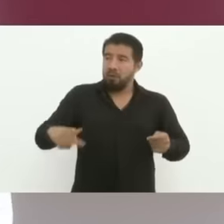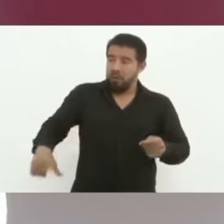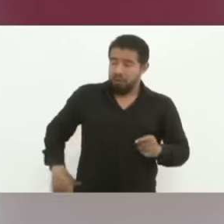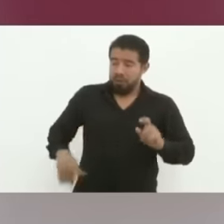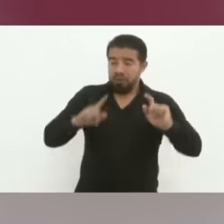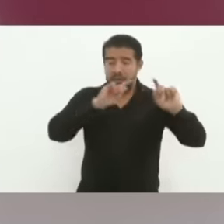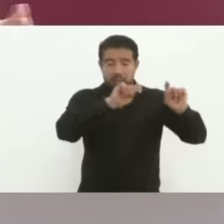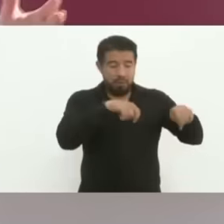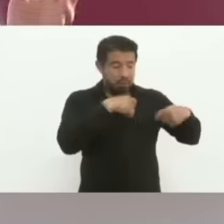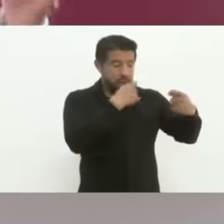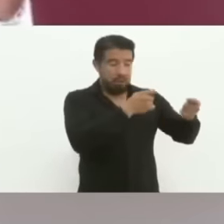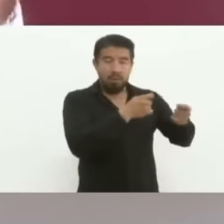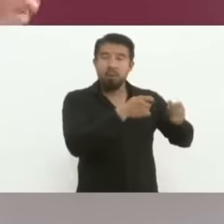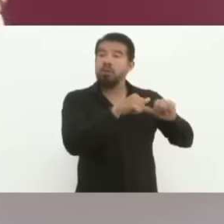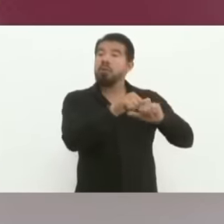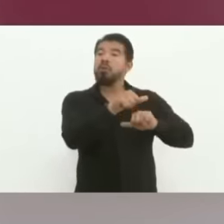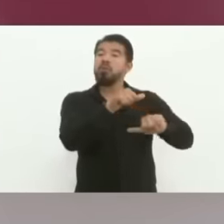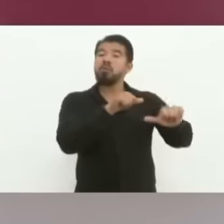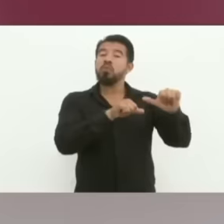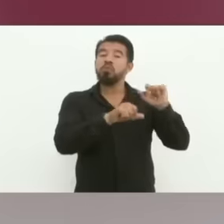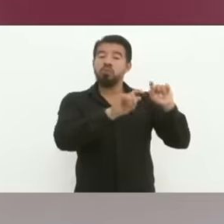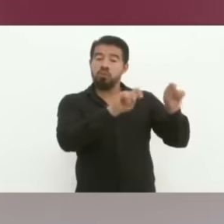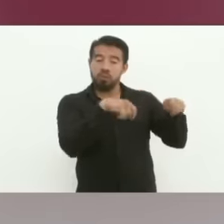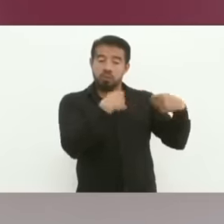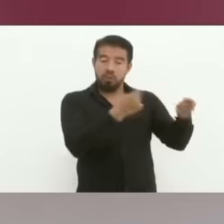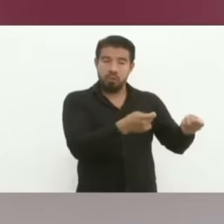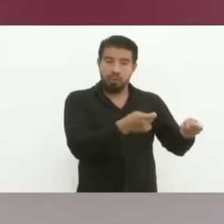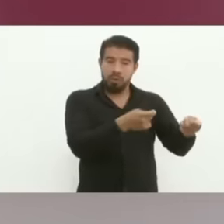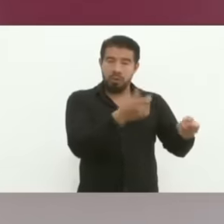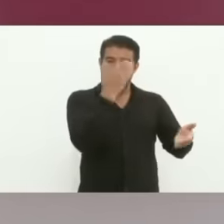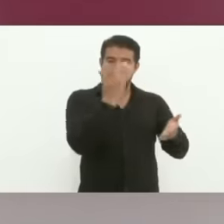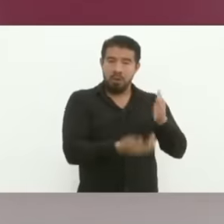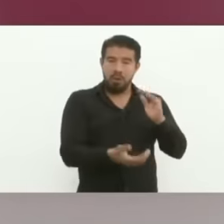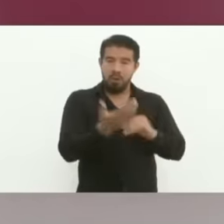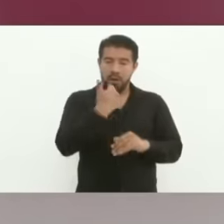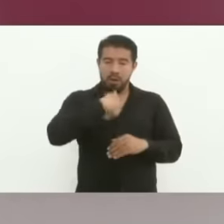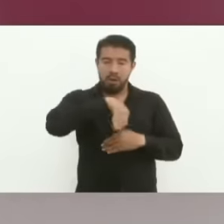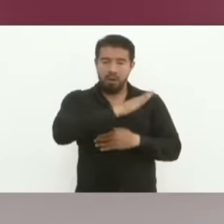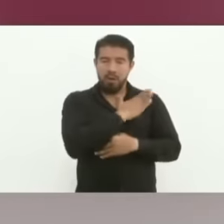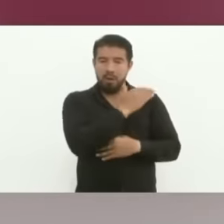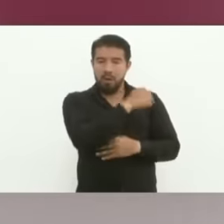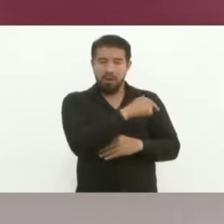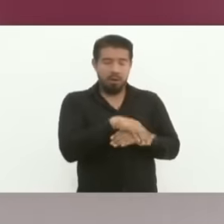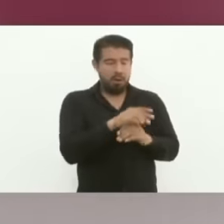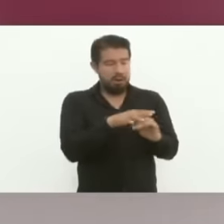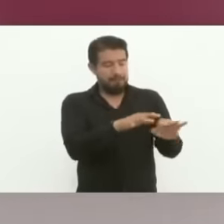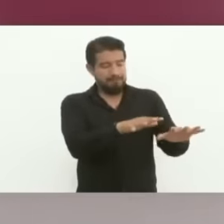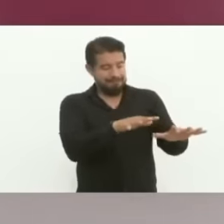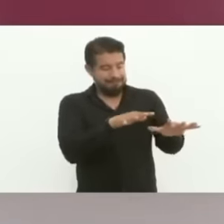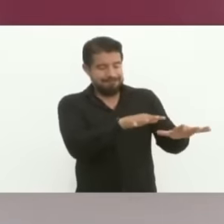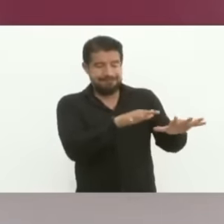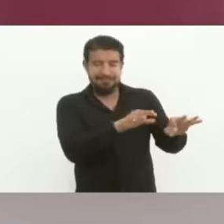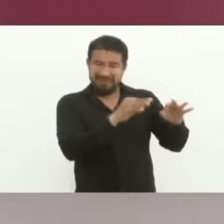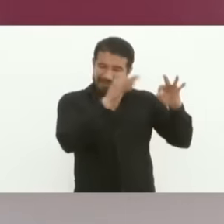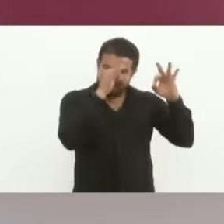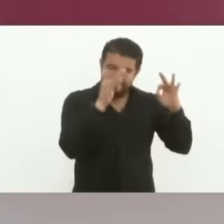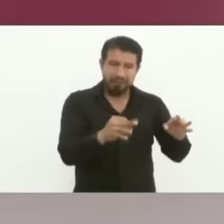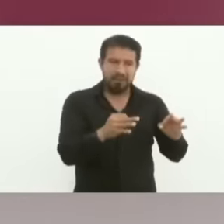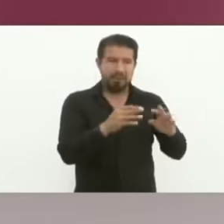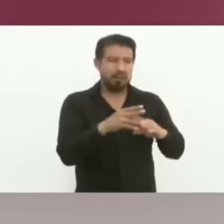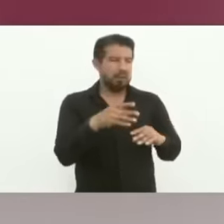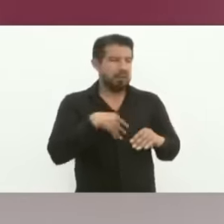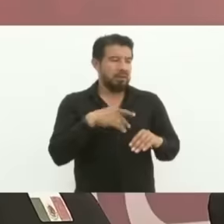the relief remains in the hands of Claudia Sh, which is exceptional, the best thing that could happen